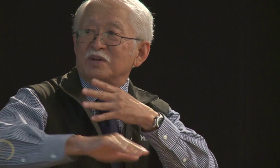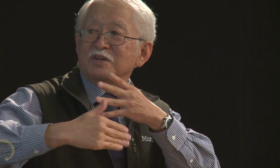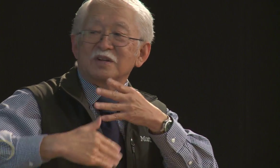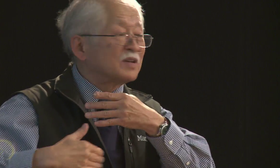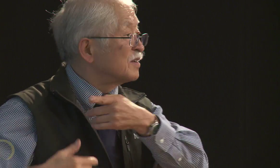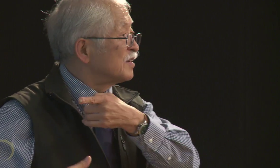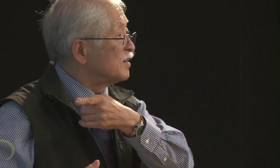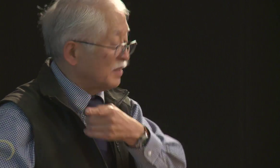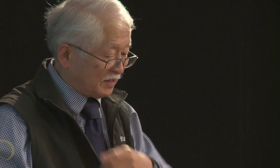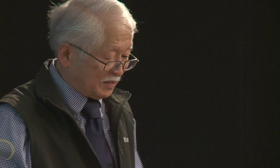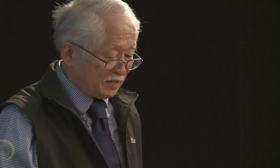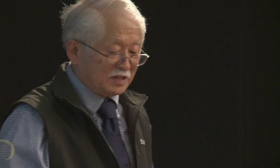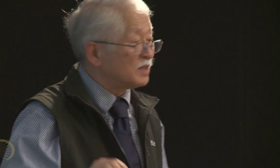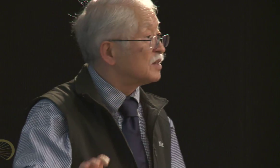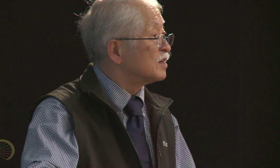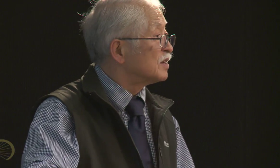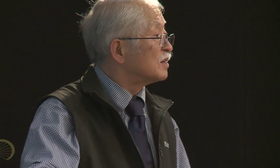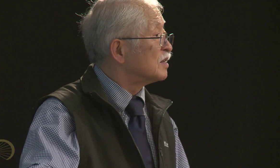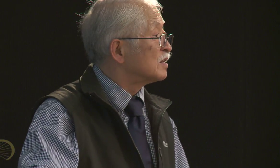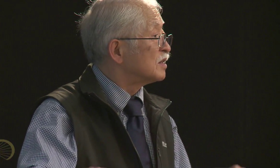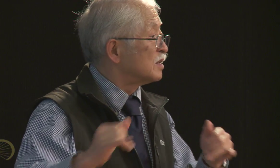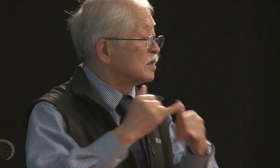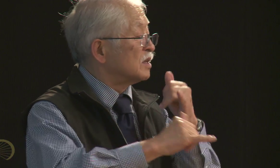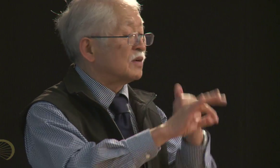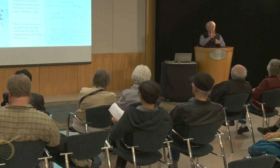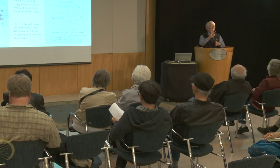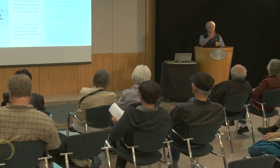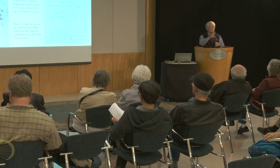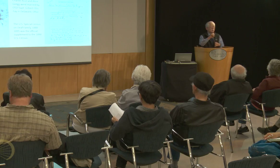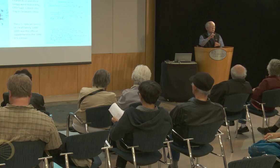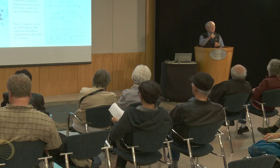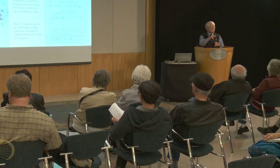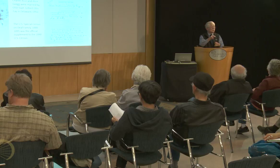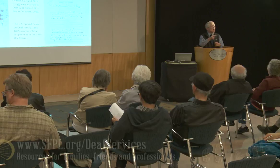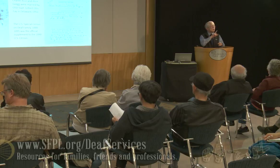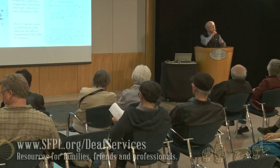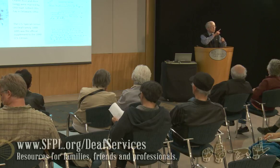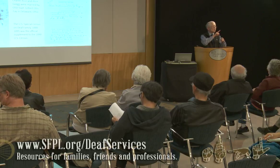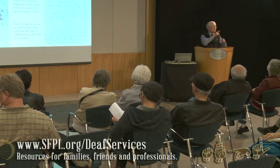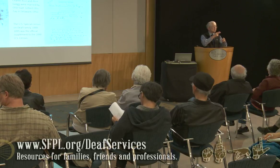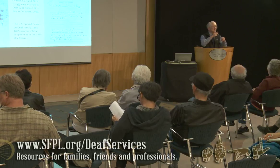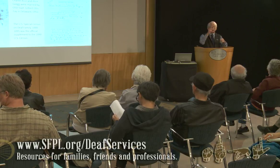the last one, um, was Freeman.